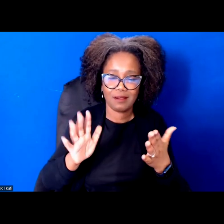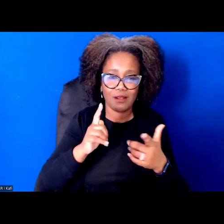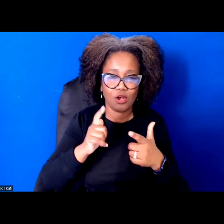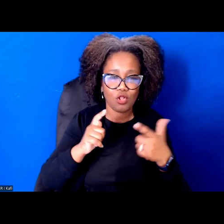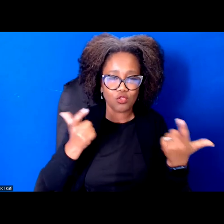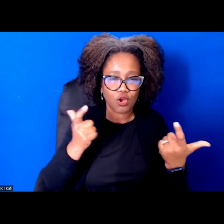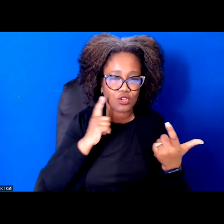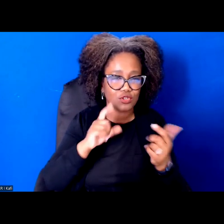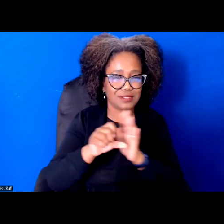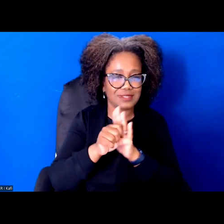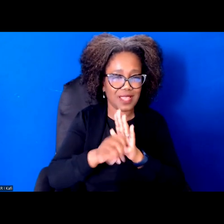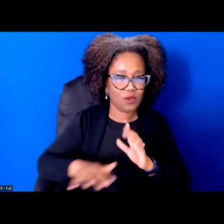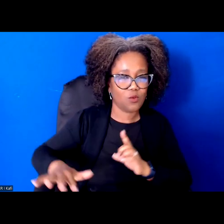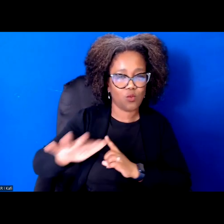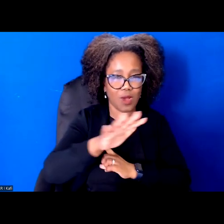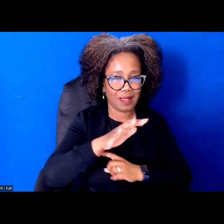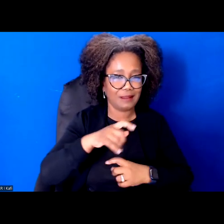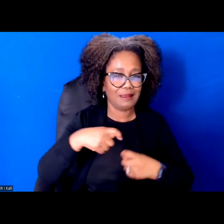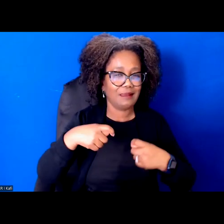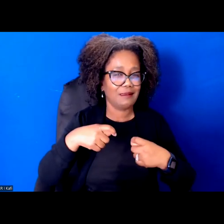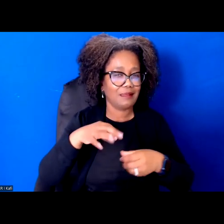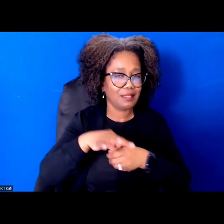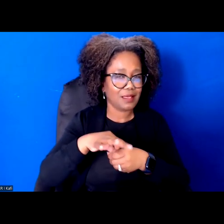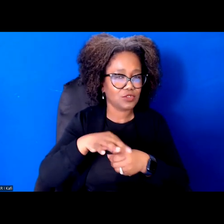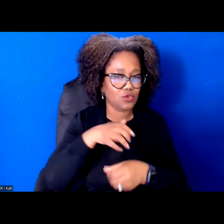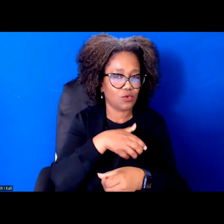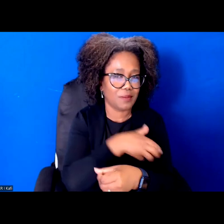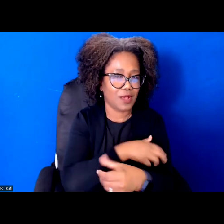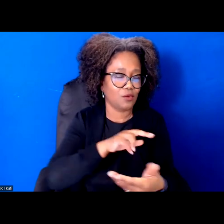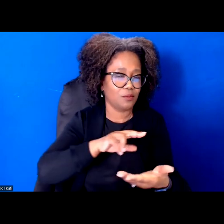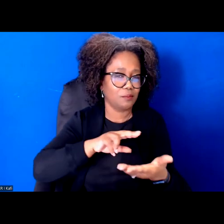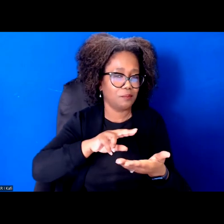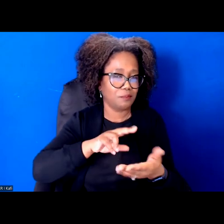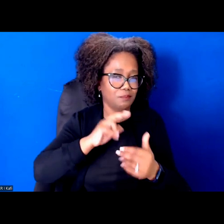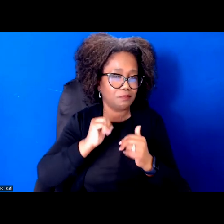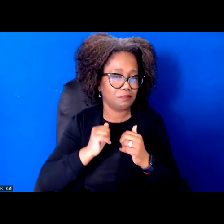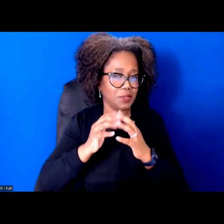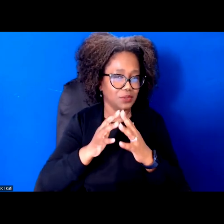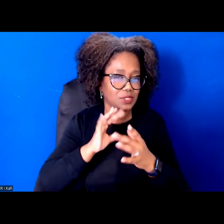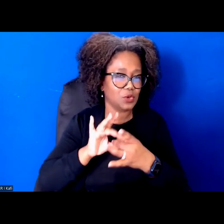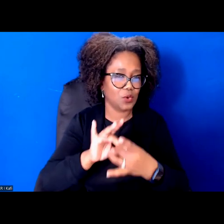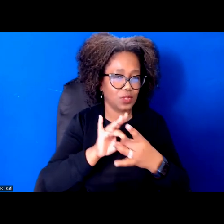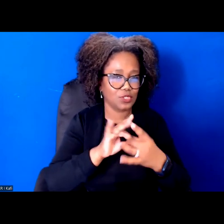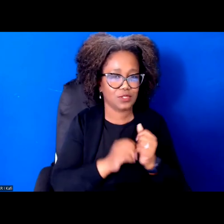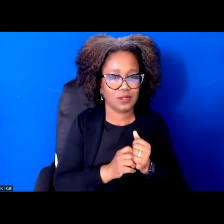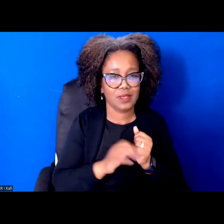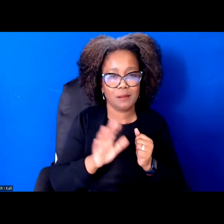Project. And I think there's a couple of really good examples of how these concepts apply and are showing up in our work there.